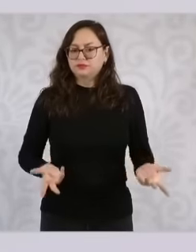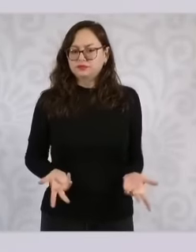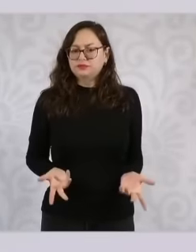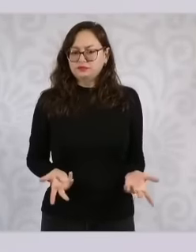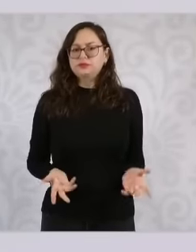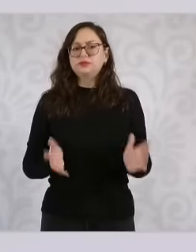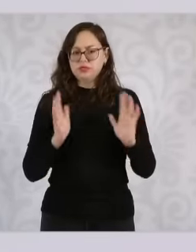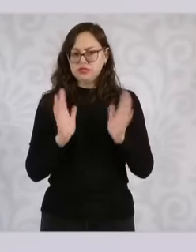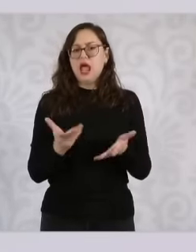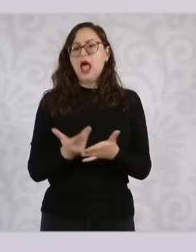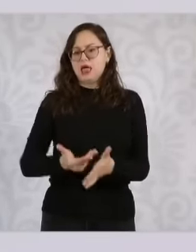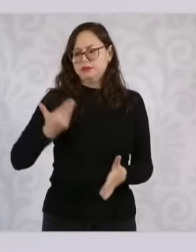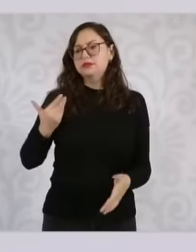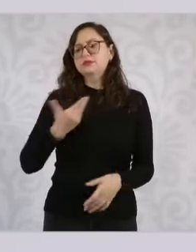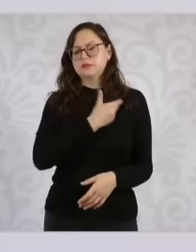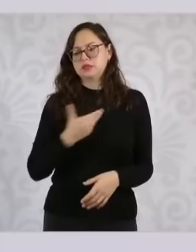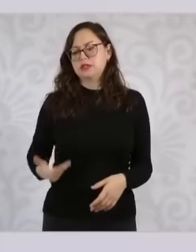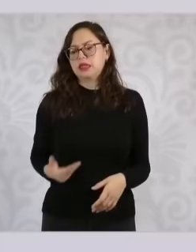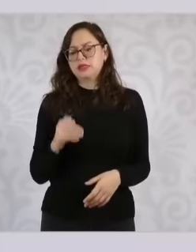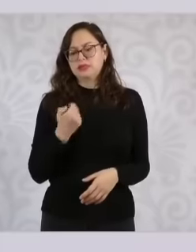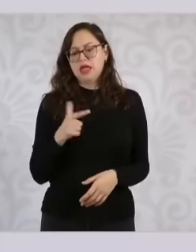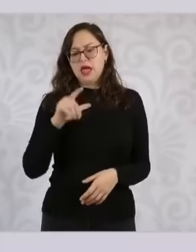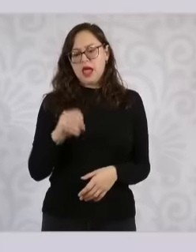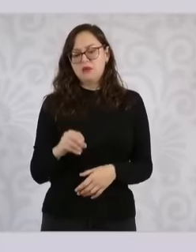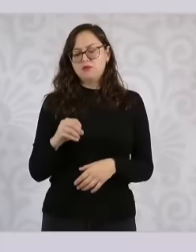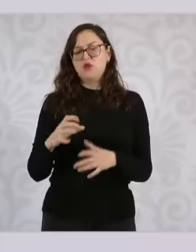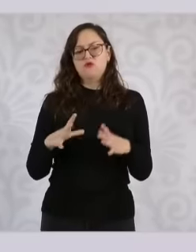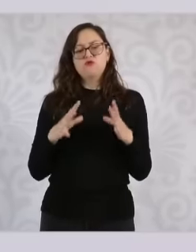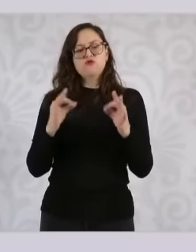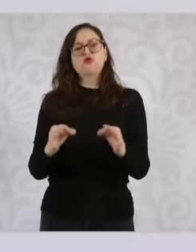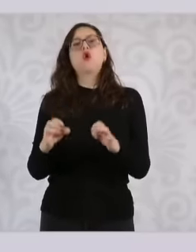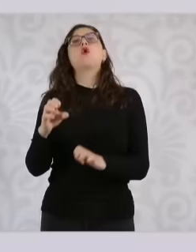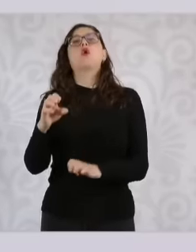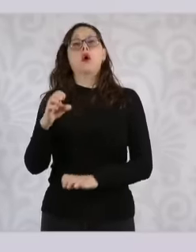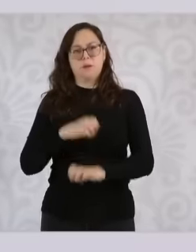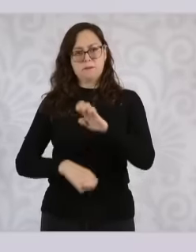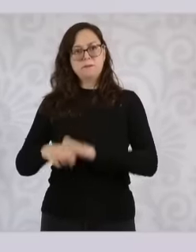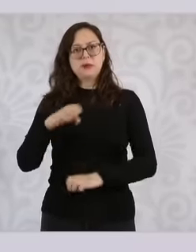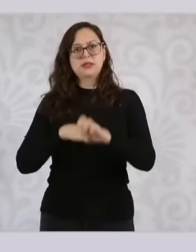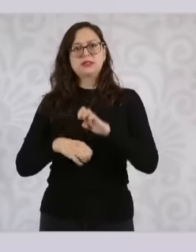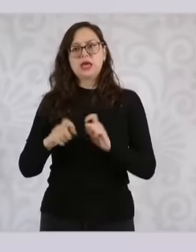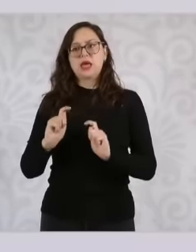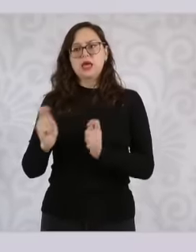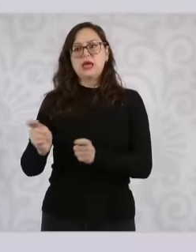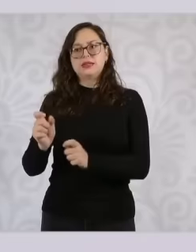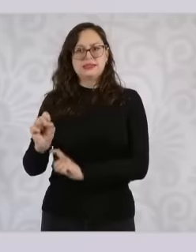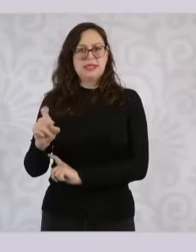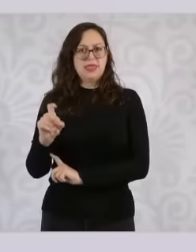President López Obrador created, which is the company that is Ho, at the Ministry of National Defense